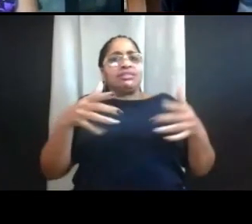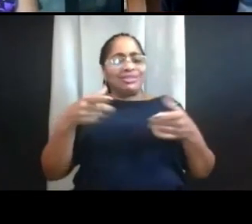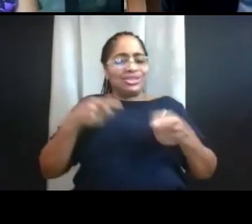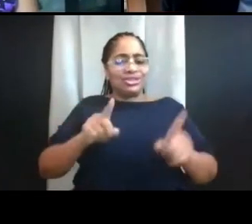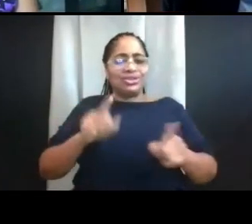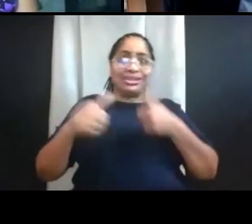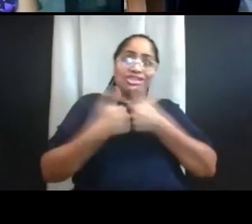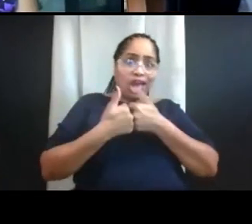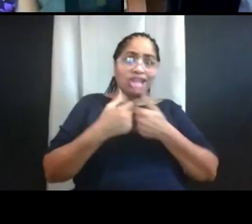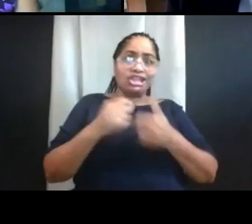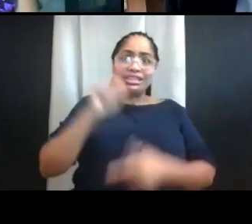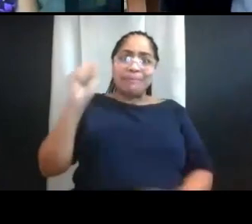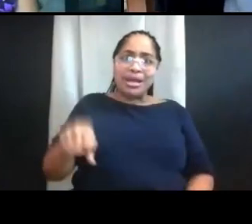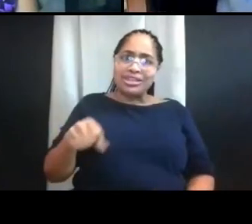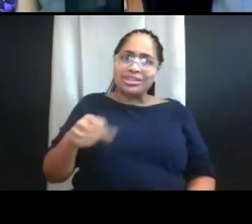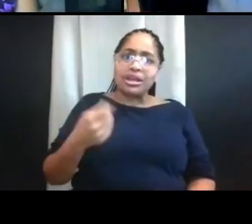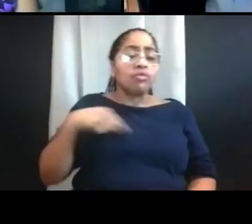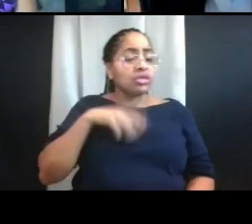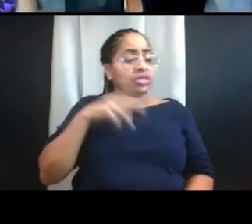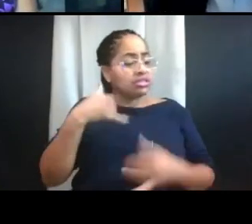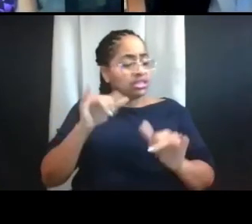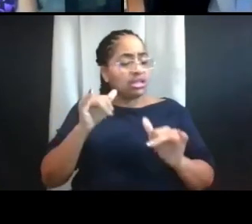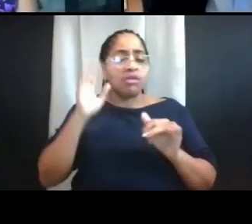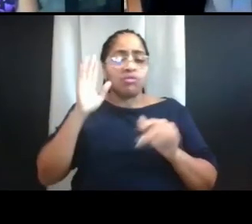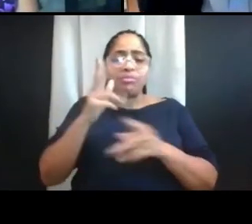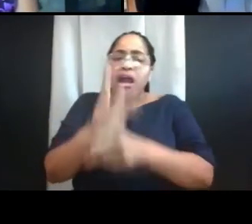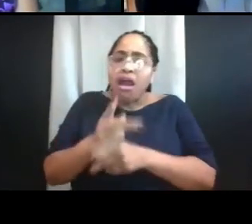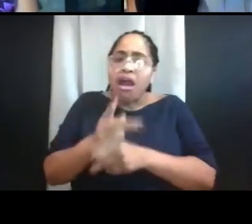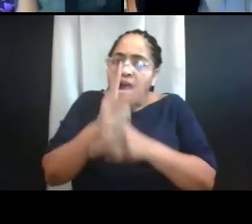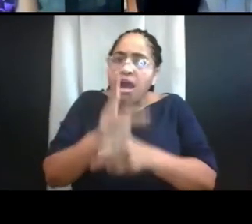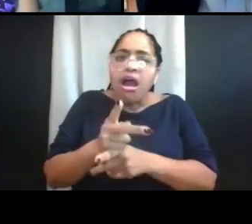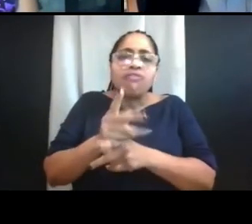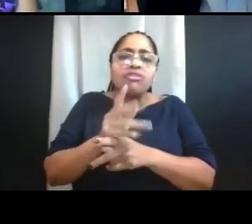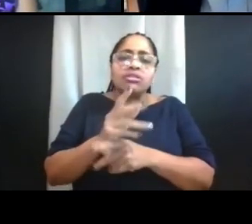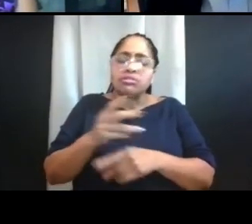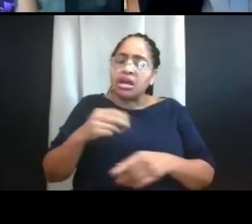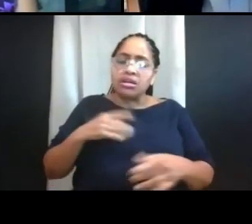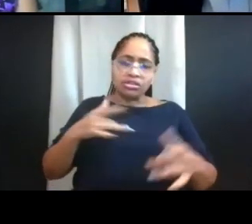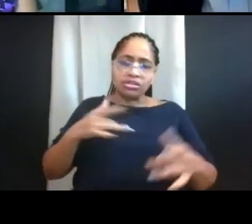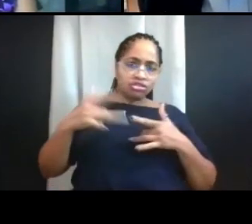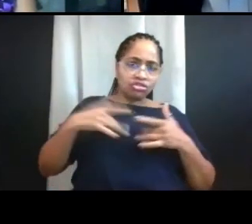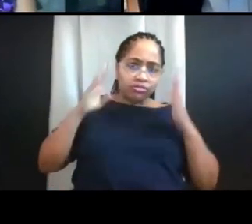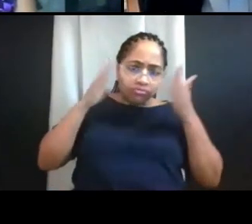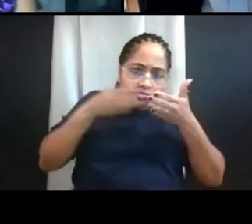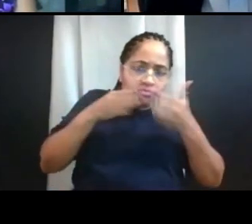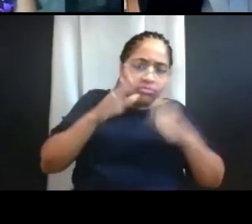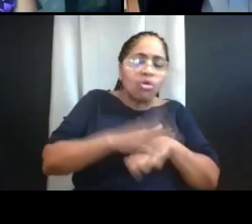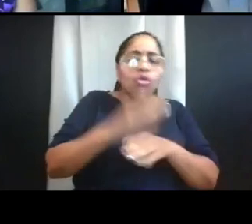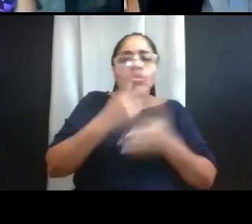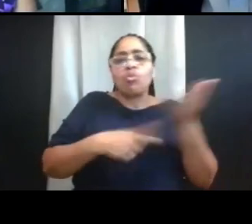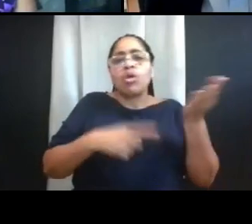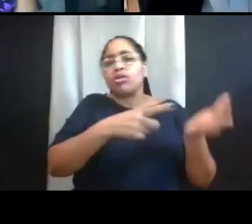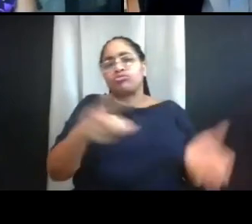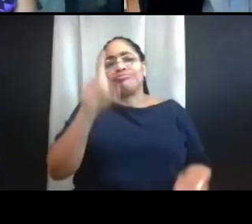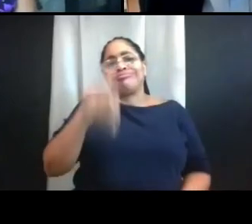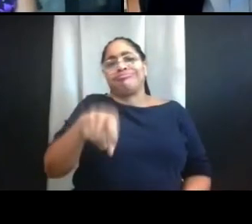We will take great care and concern during this transition to provide the support and assistance that is necessary.